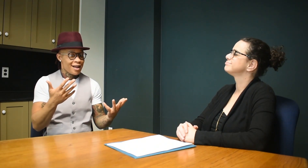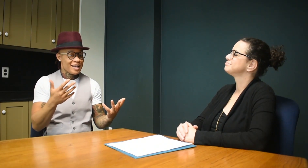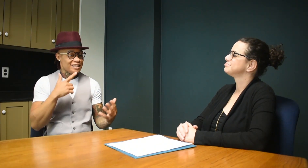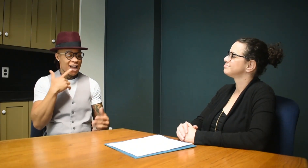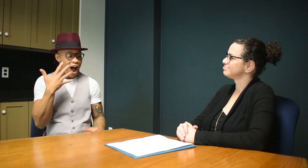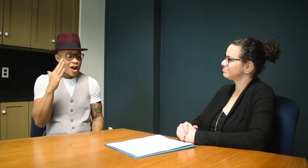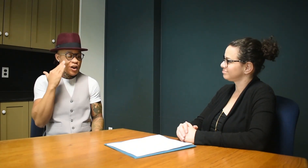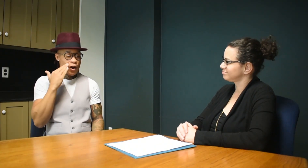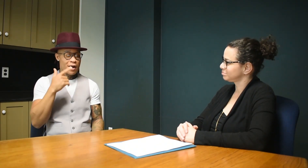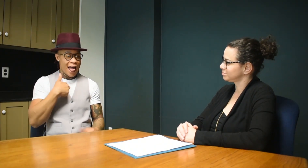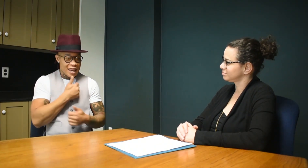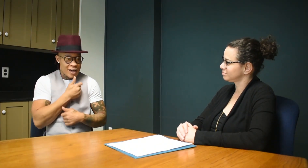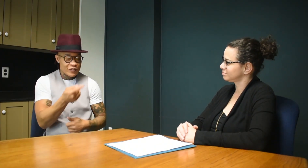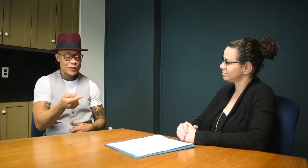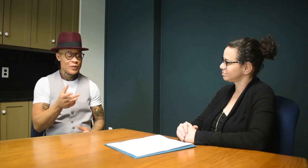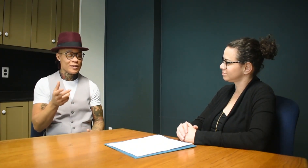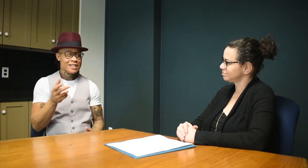She said, "I already know and I love you"